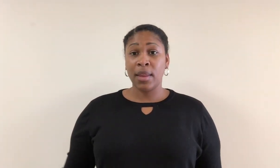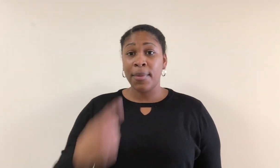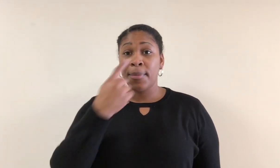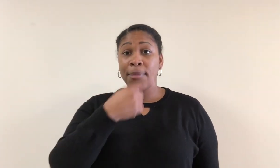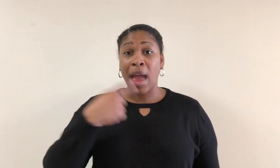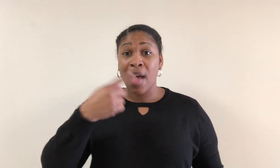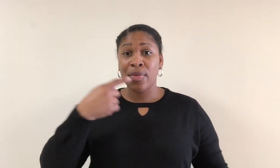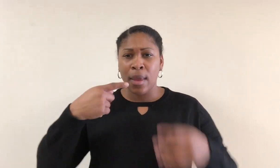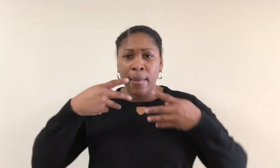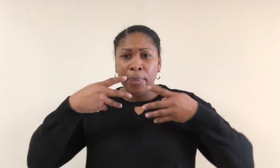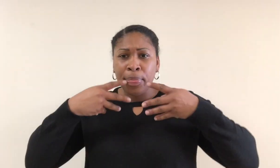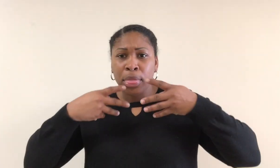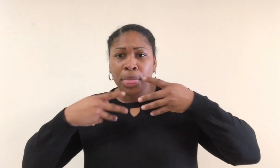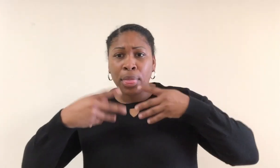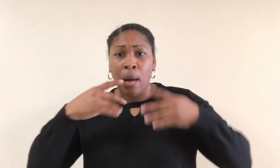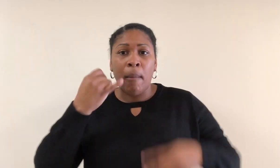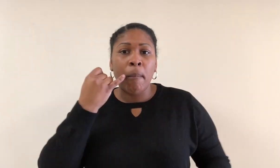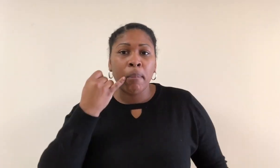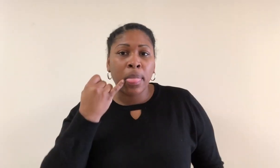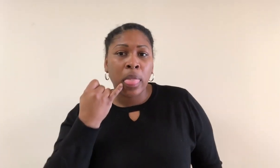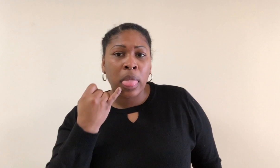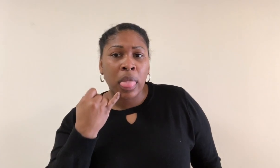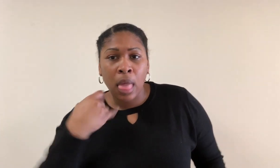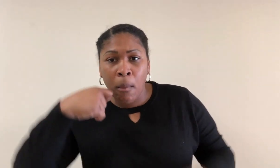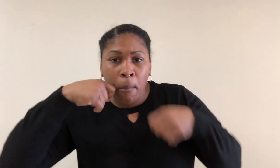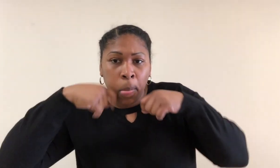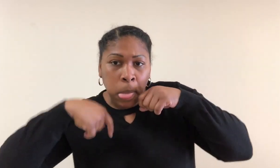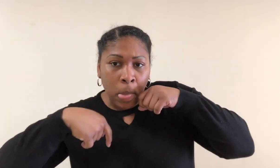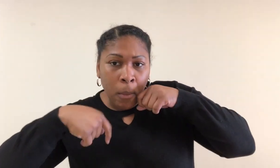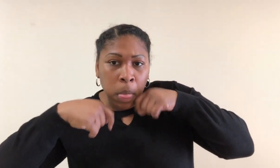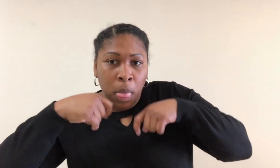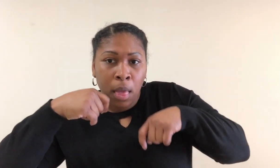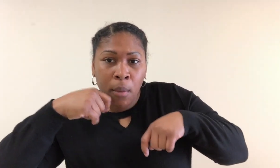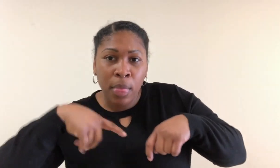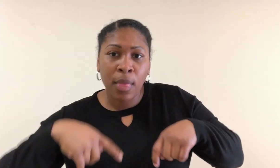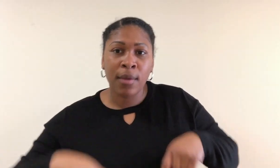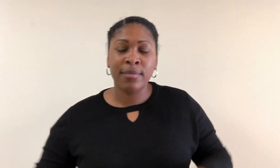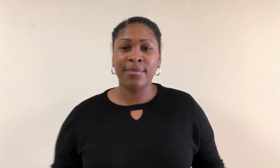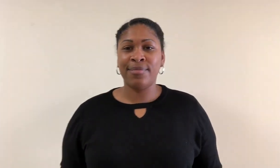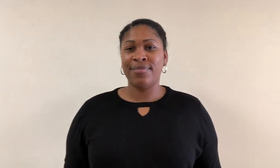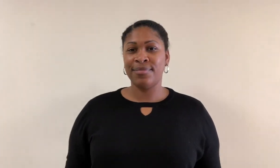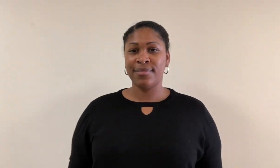Marked by drooling or allowing saliva to fall or dribble from the mouth.